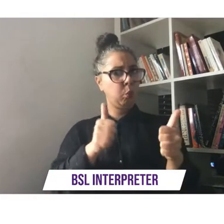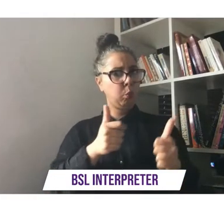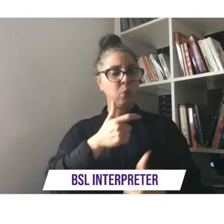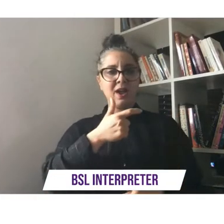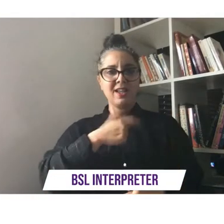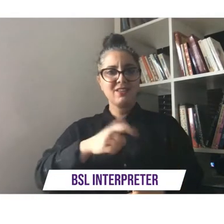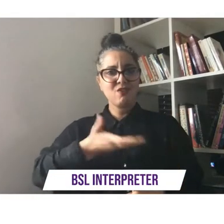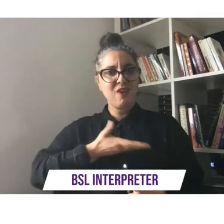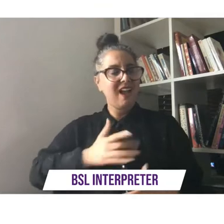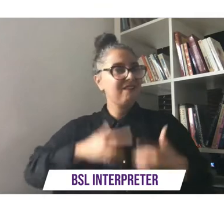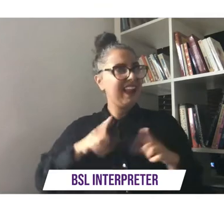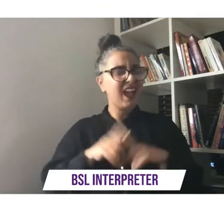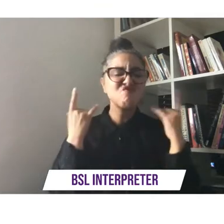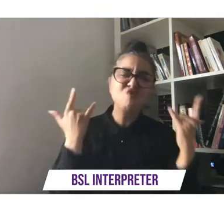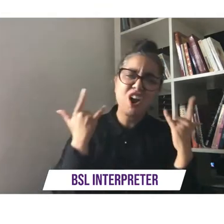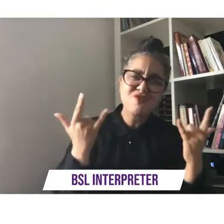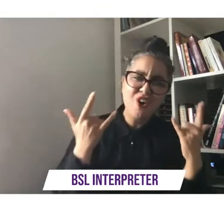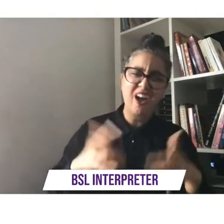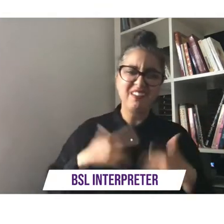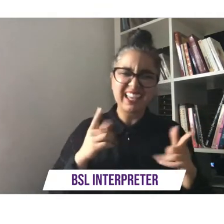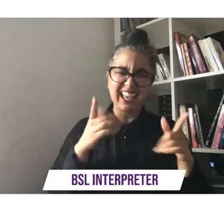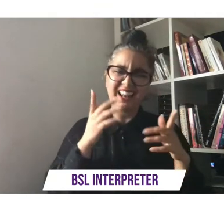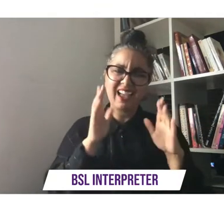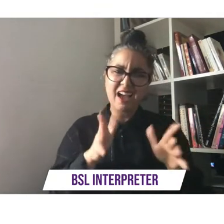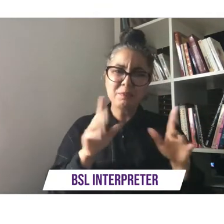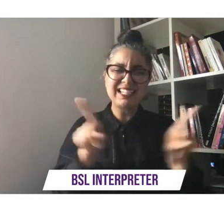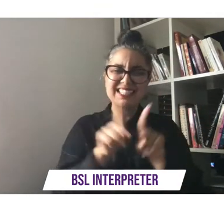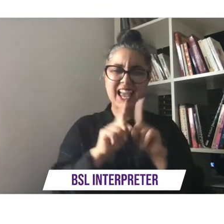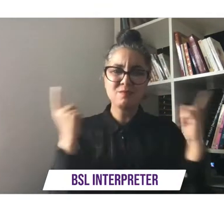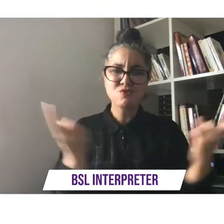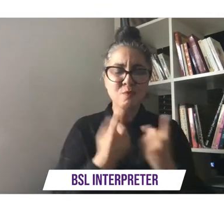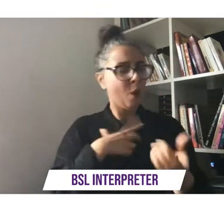need to be in the same room so you know i can just like jump on things and break things and